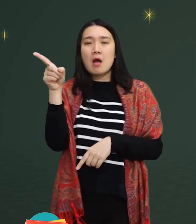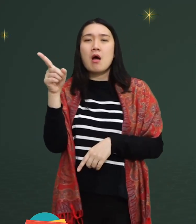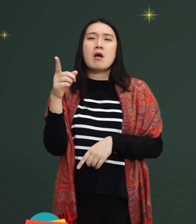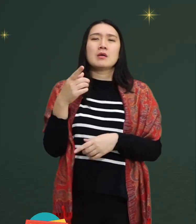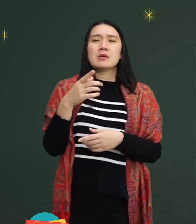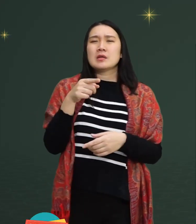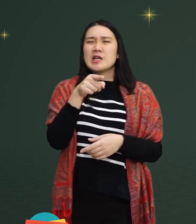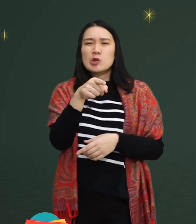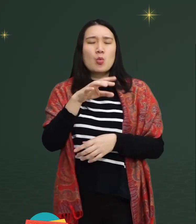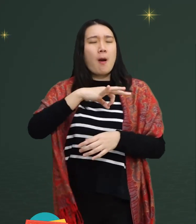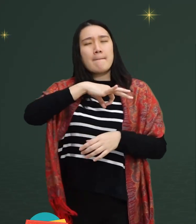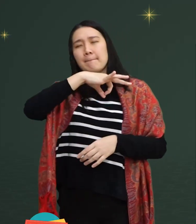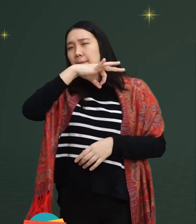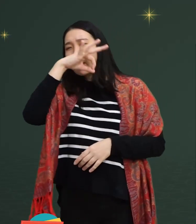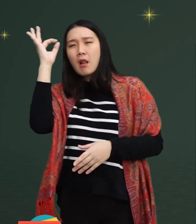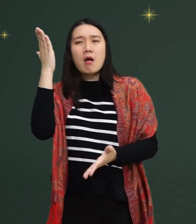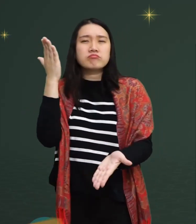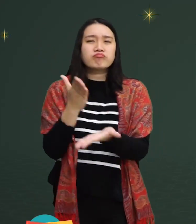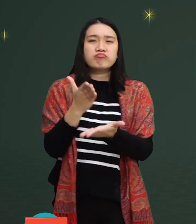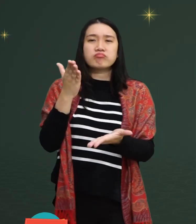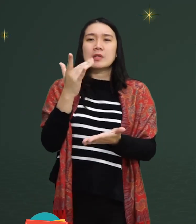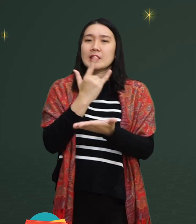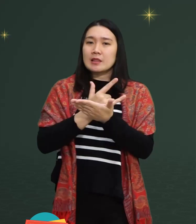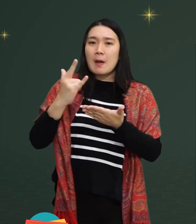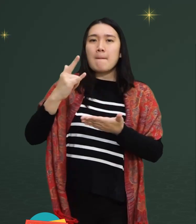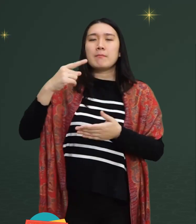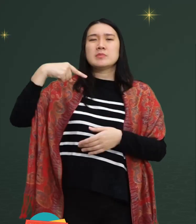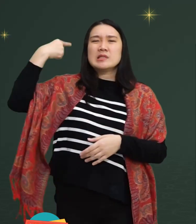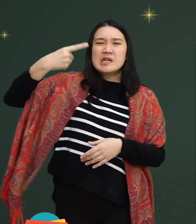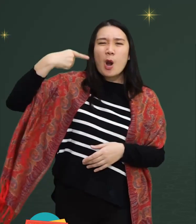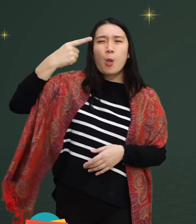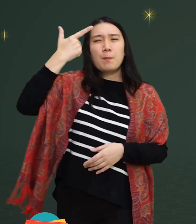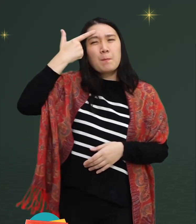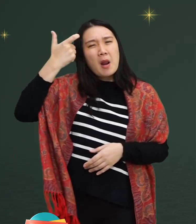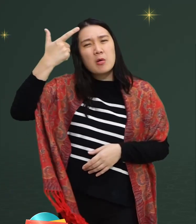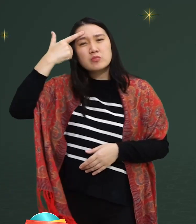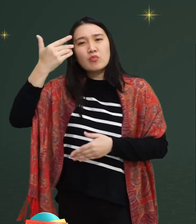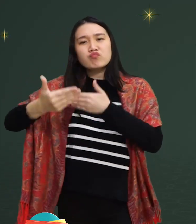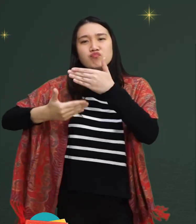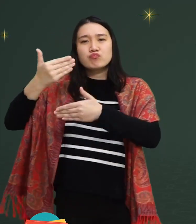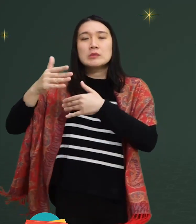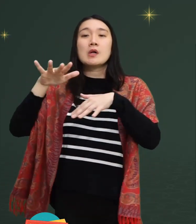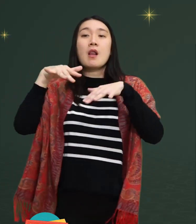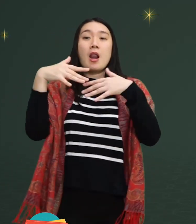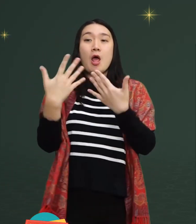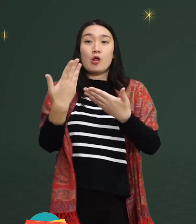But he never stopped and always wanted to learn.